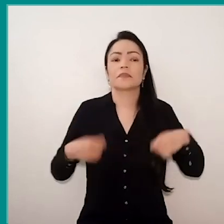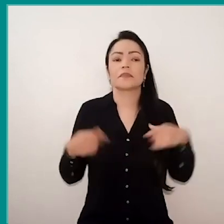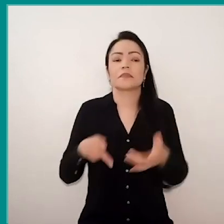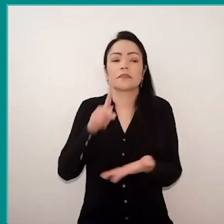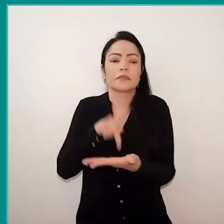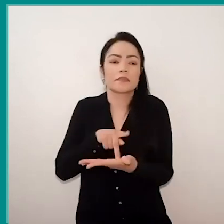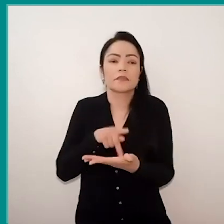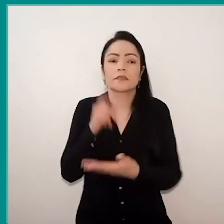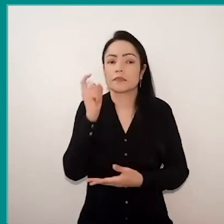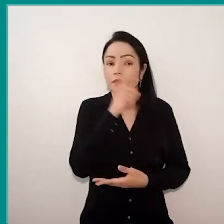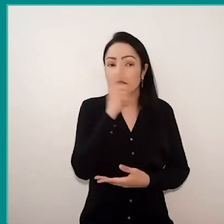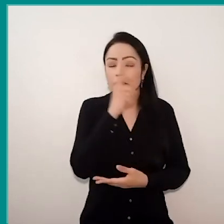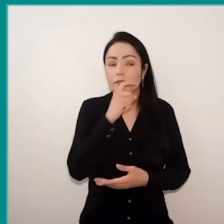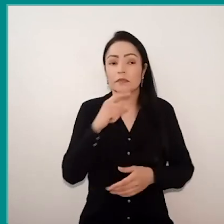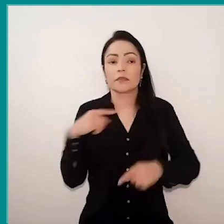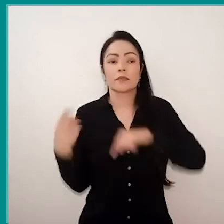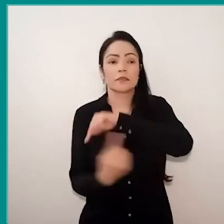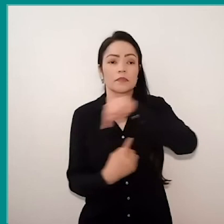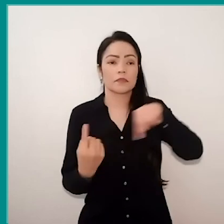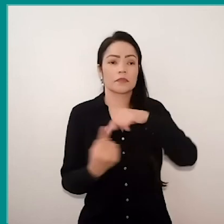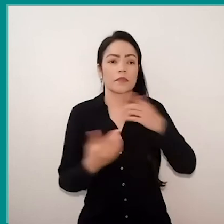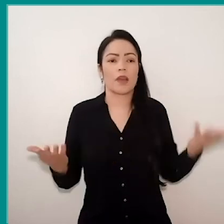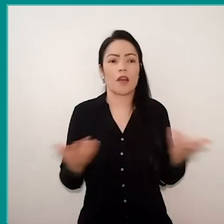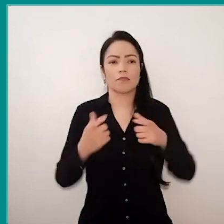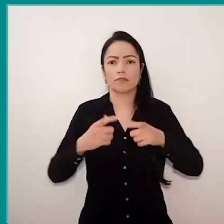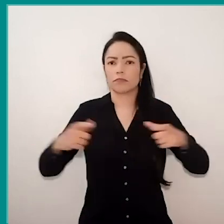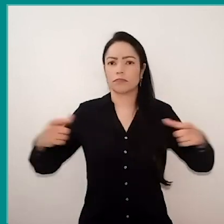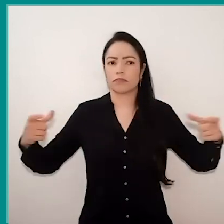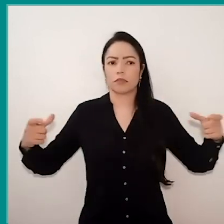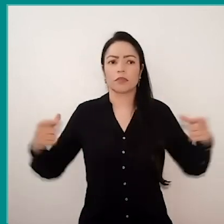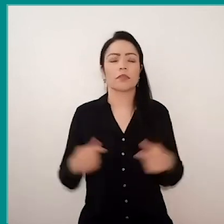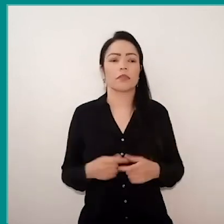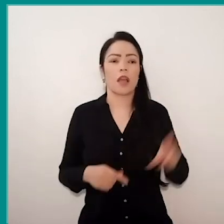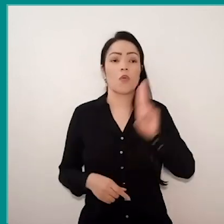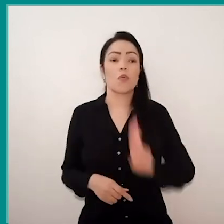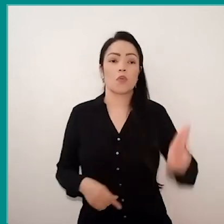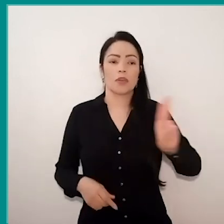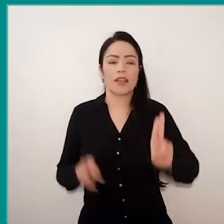that circulate around the world, but which are now more expanded with the use of the network.